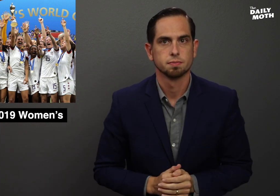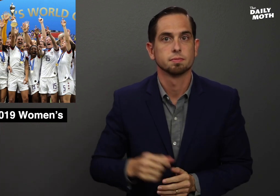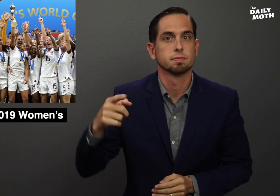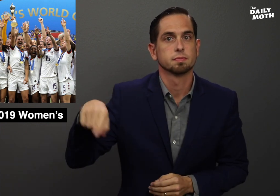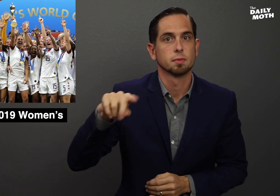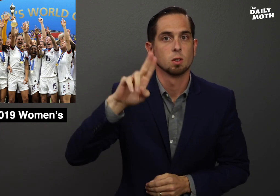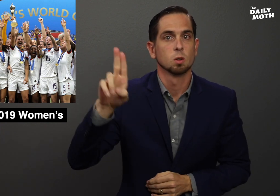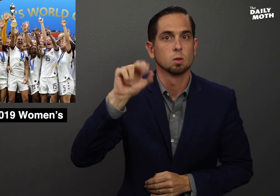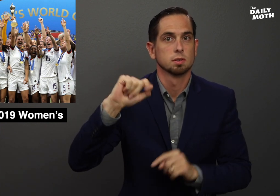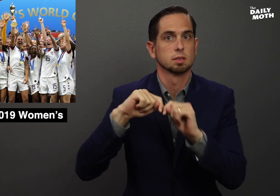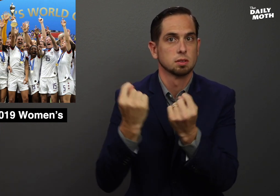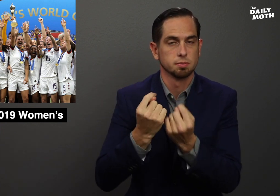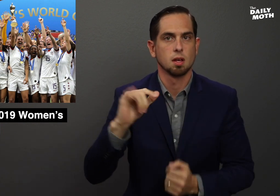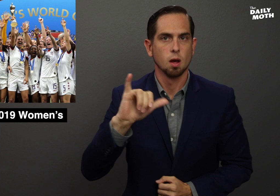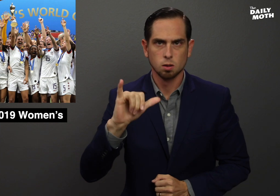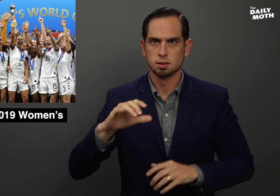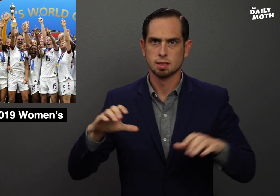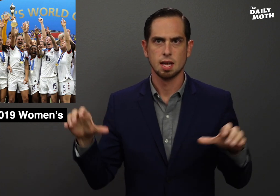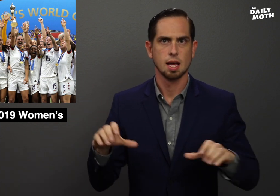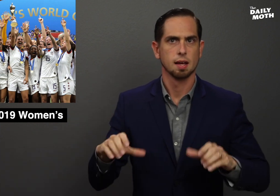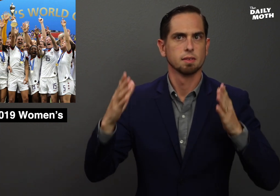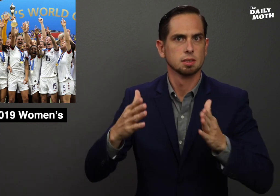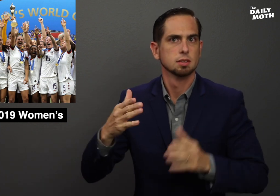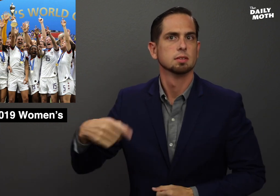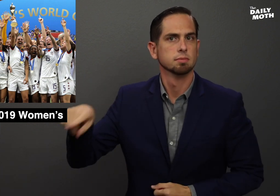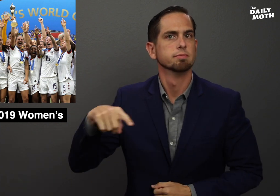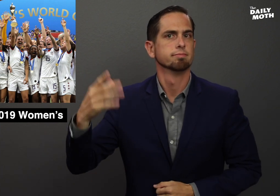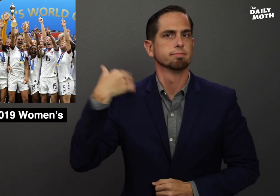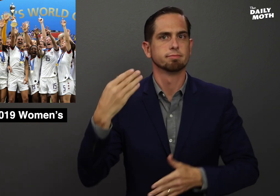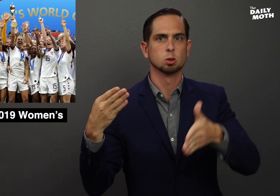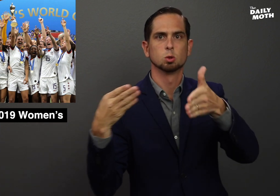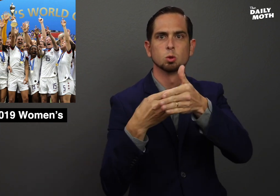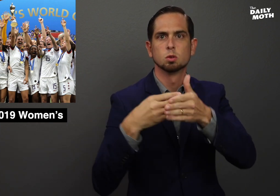The U.S. team are also activists, as they sued